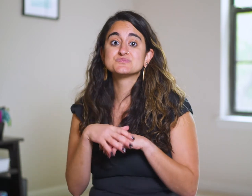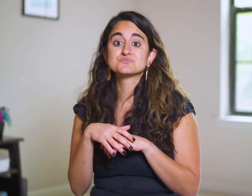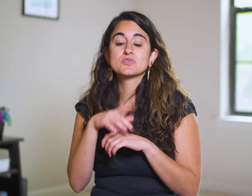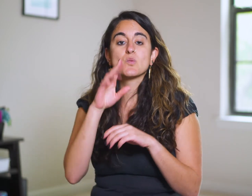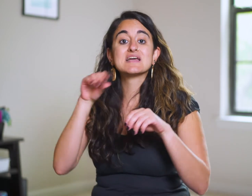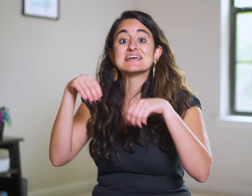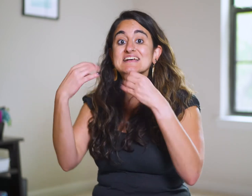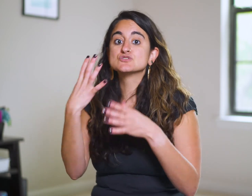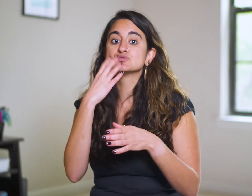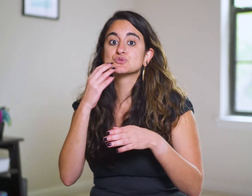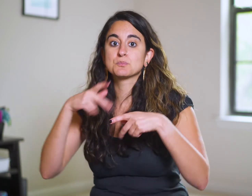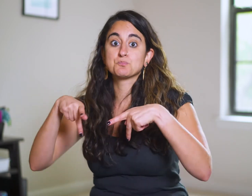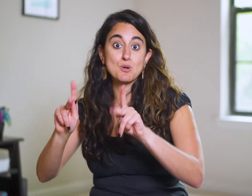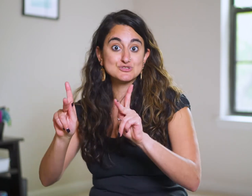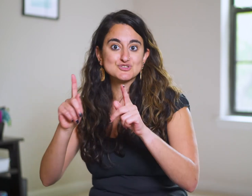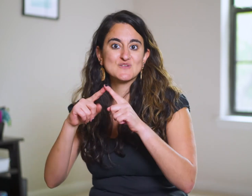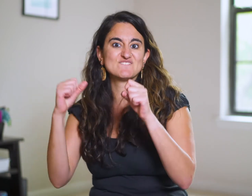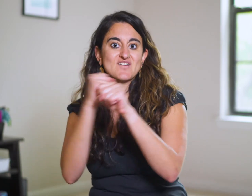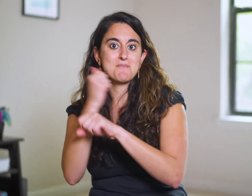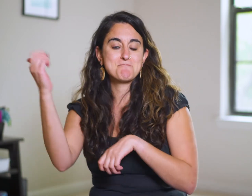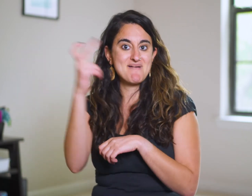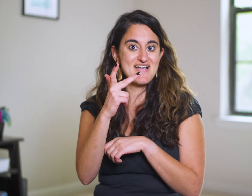they’ll give the Jews permission to fight back